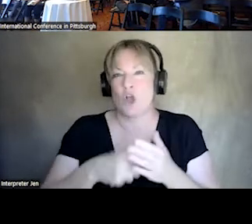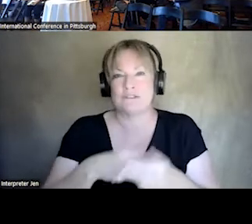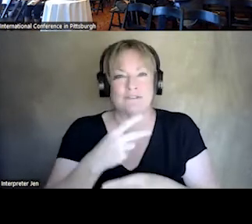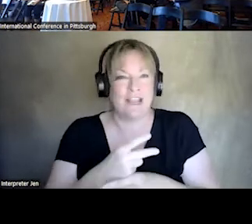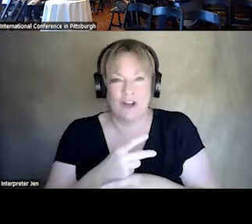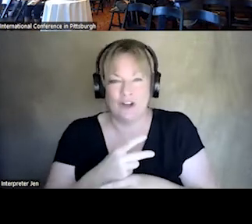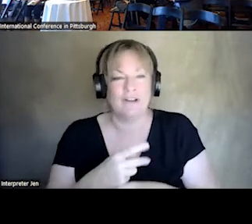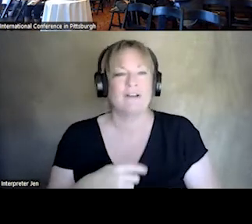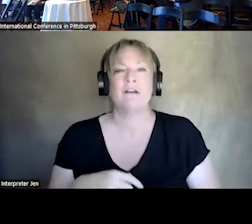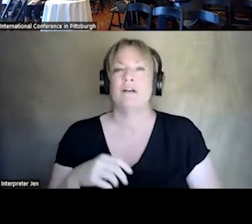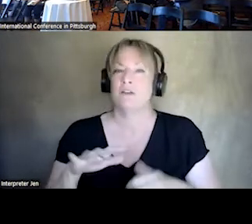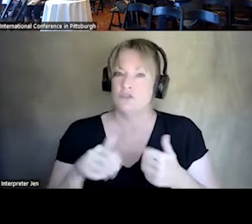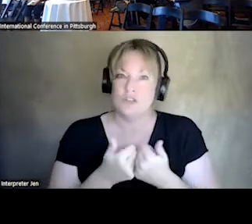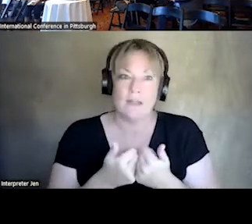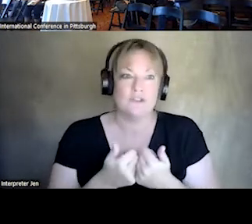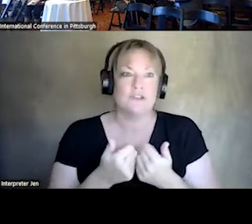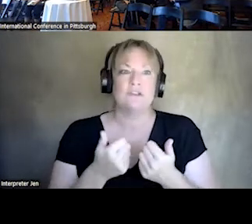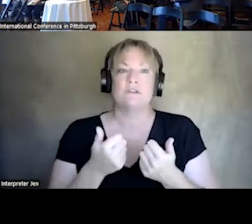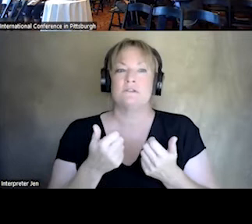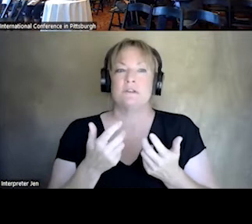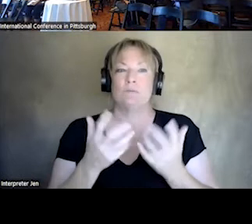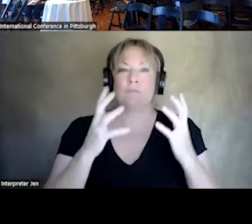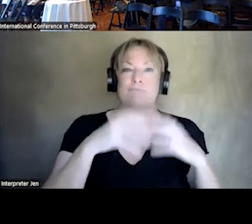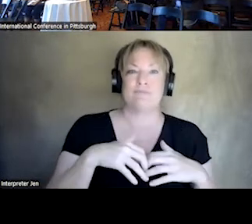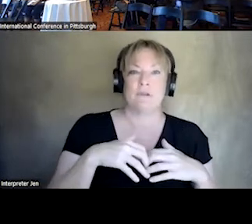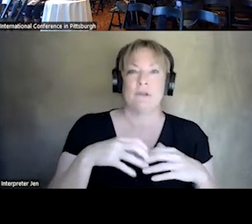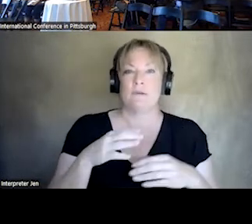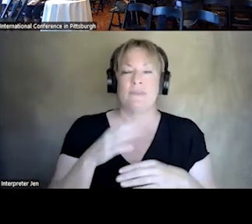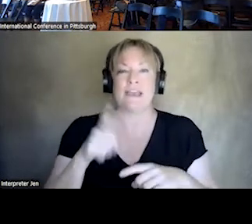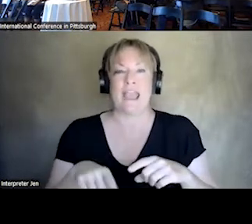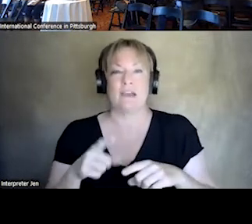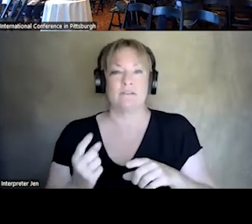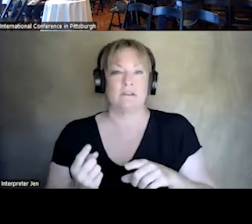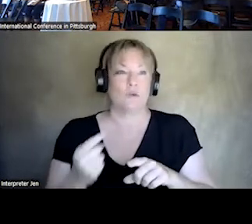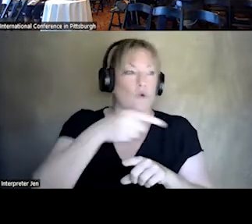THERE ARE CHALLENGES WITH BEING INTEROPERABLE BETWEEN JURISDICTIONS, STATES, 911 CENTERS.